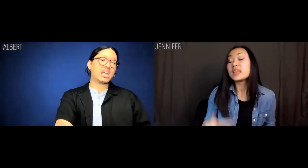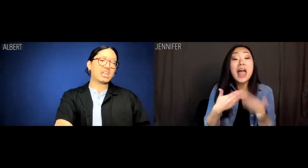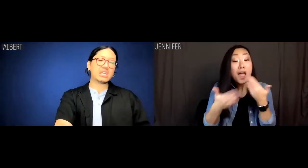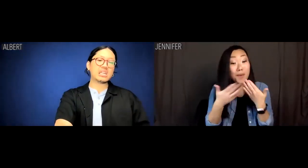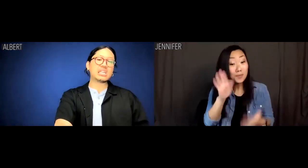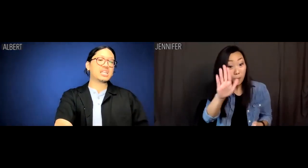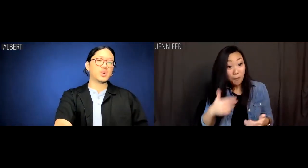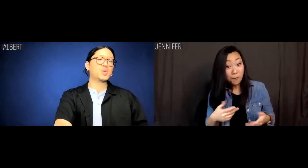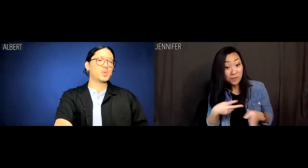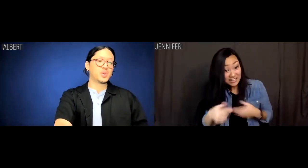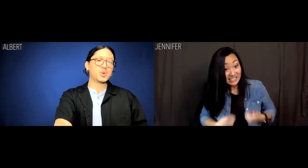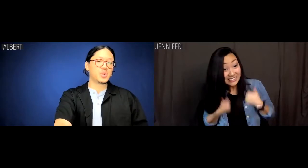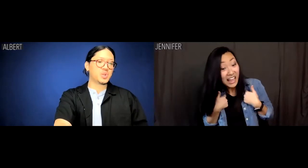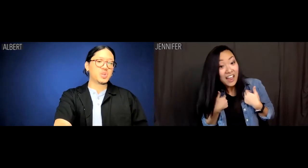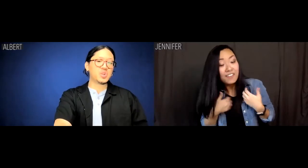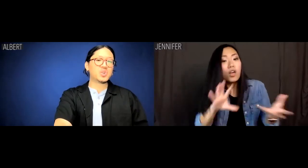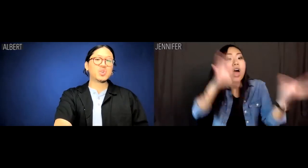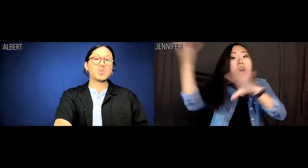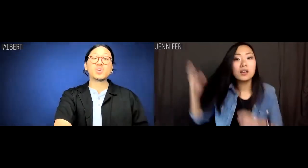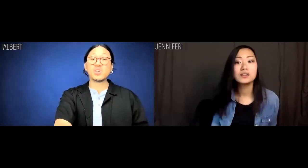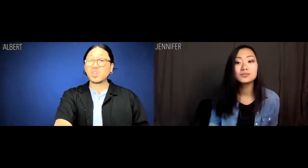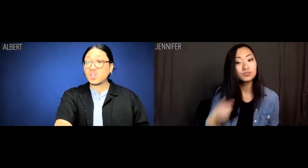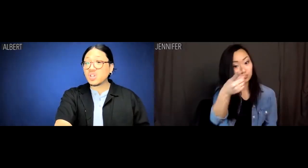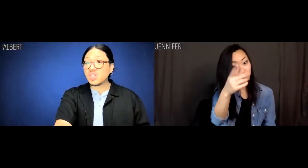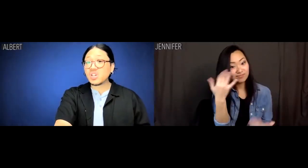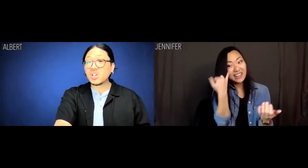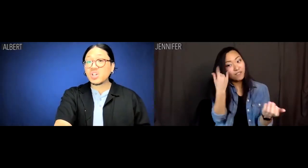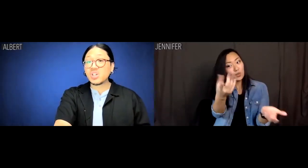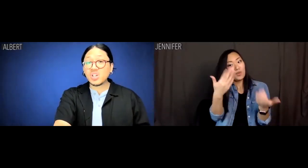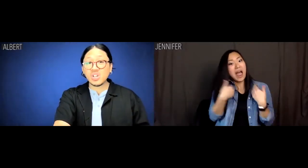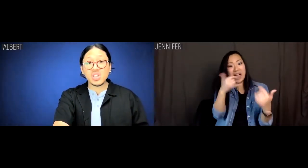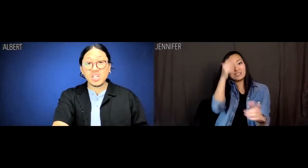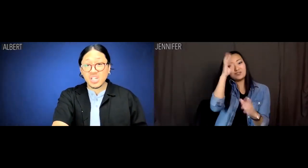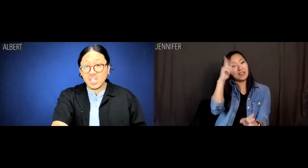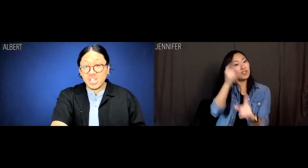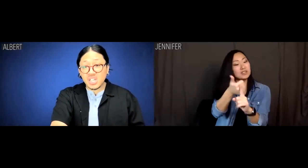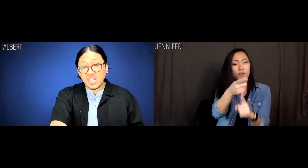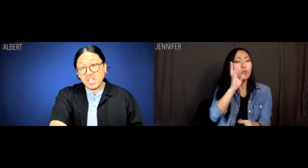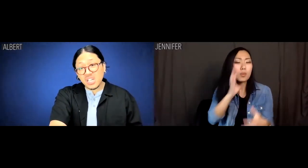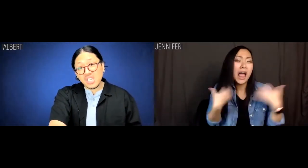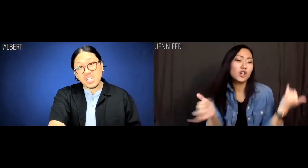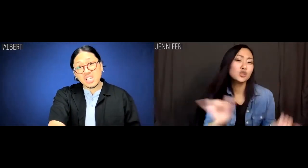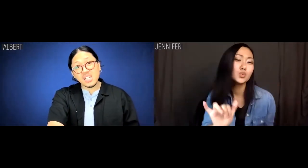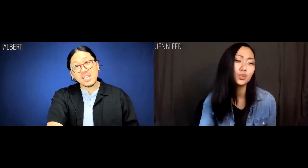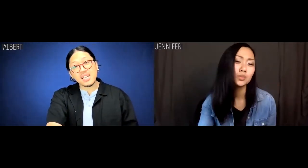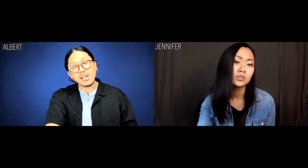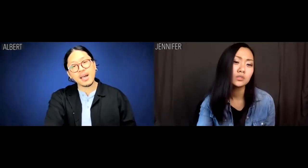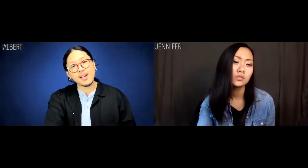Your professional life is in shambles and if you had any self-respect, you'd be angry.